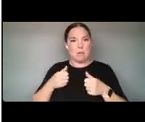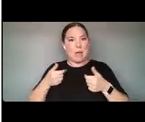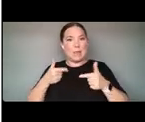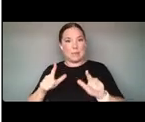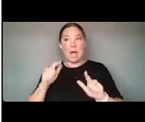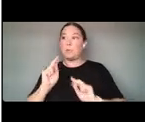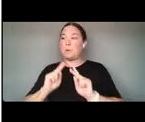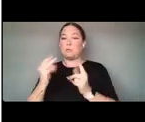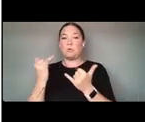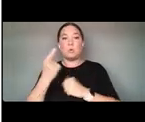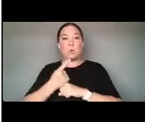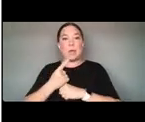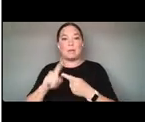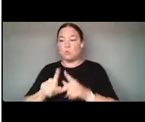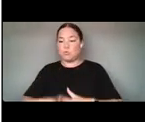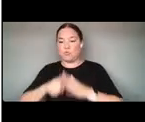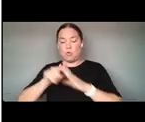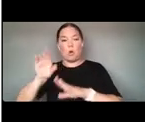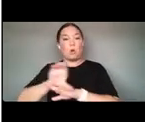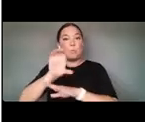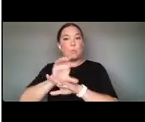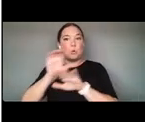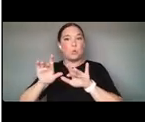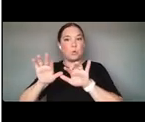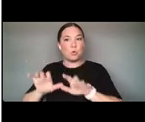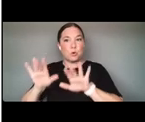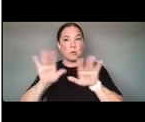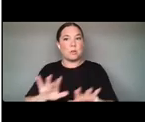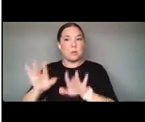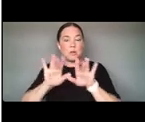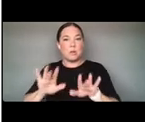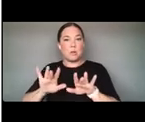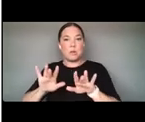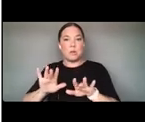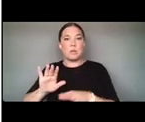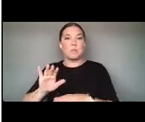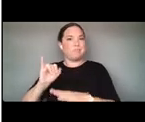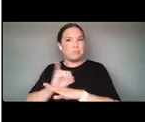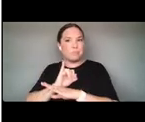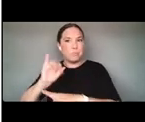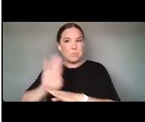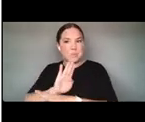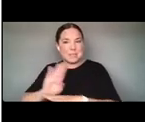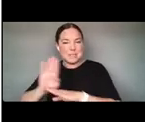ANIMATION INDUSTRY, THE SOFTWARE INDUSTRY, THIS KIND OF COOL VIDEO TECHNOLOGY - EVEN